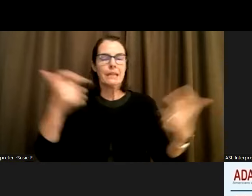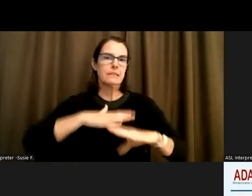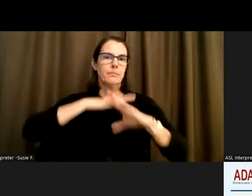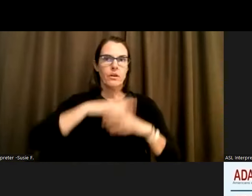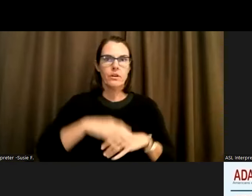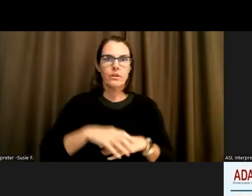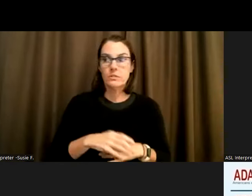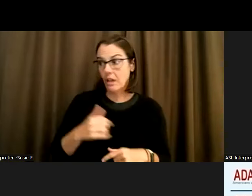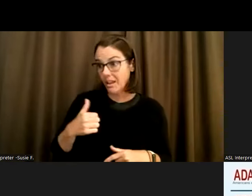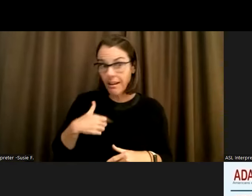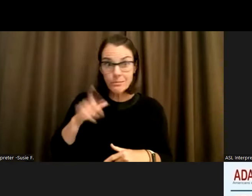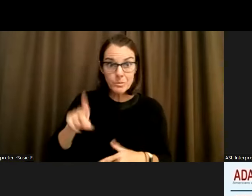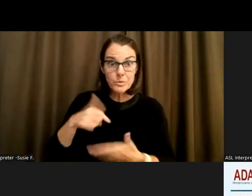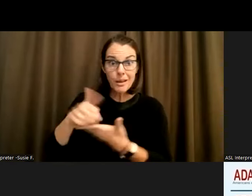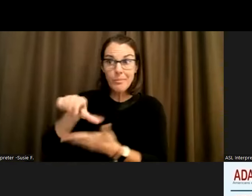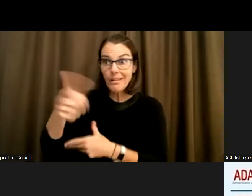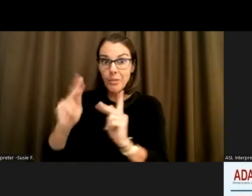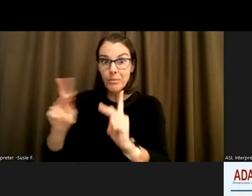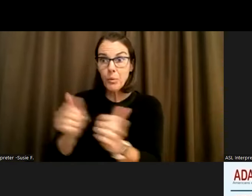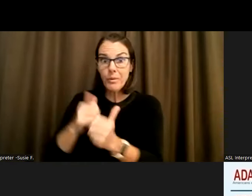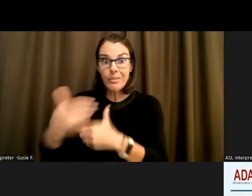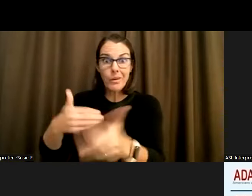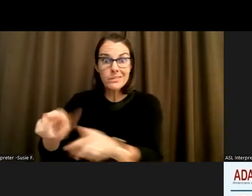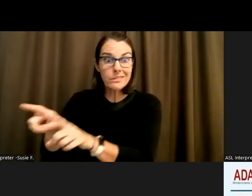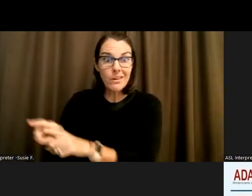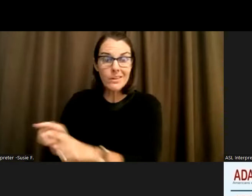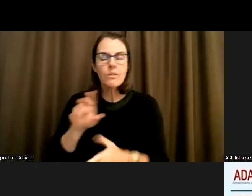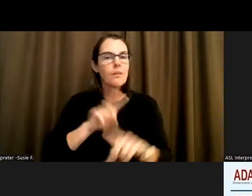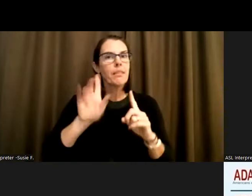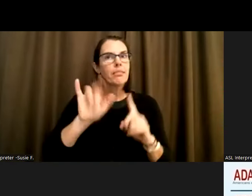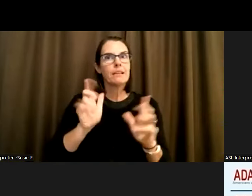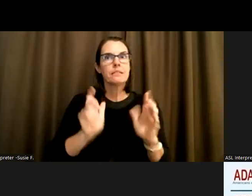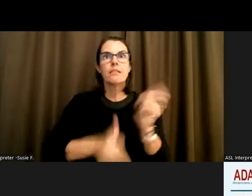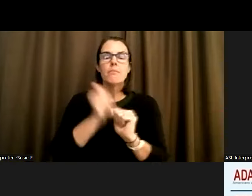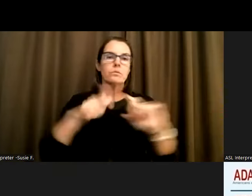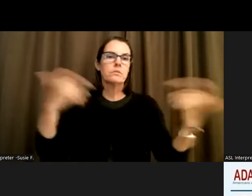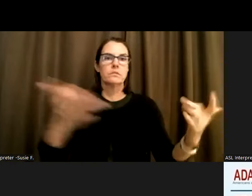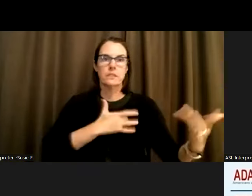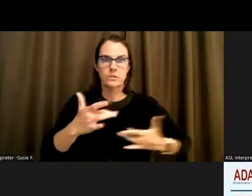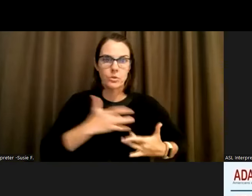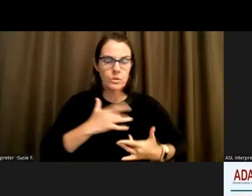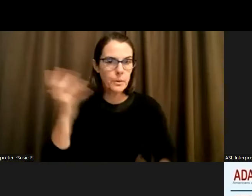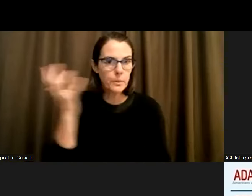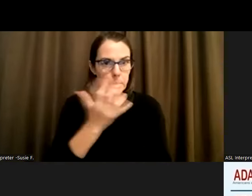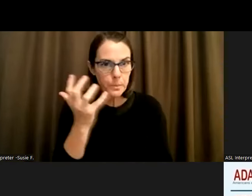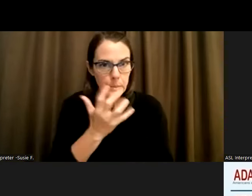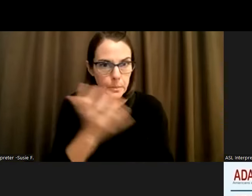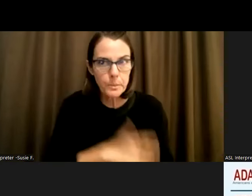helping other people through the process, that's some of the biggest concerns I think or roadblocks that people face.